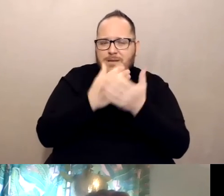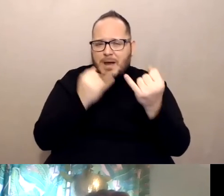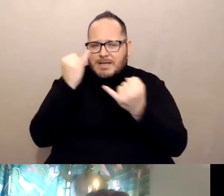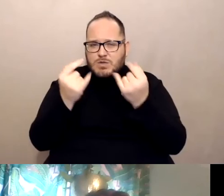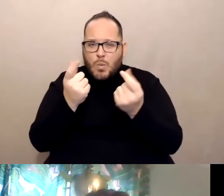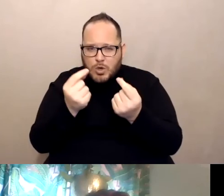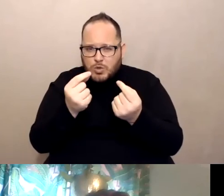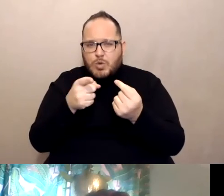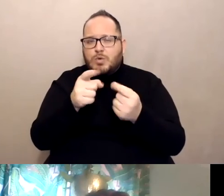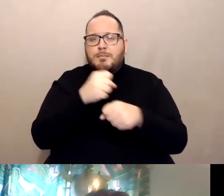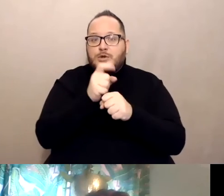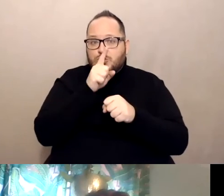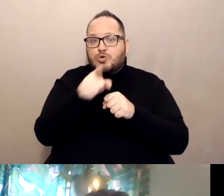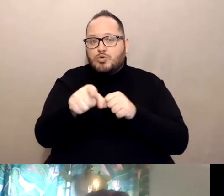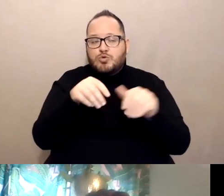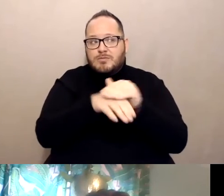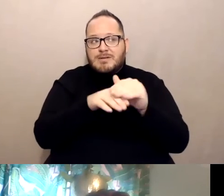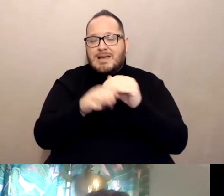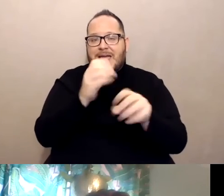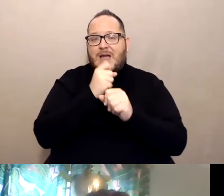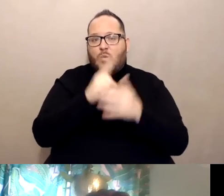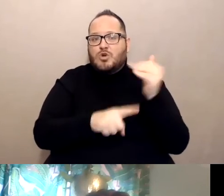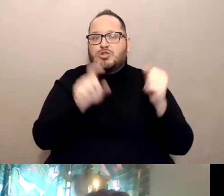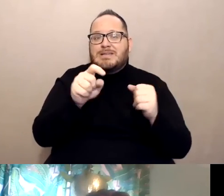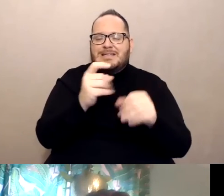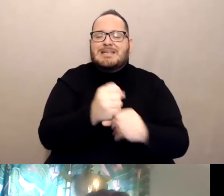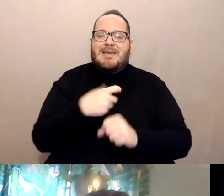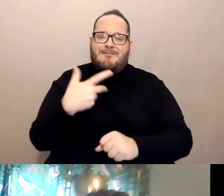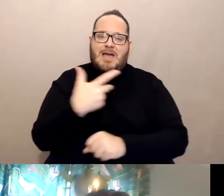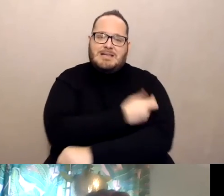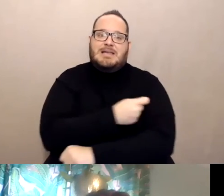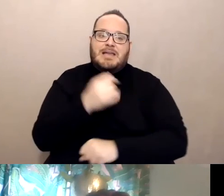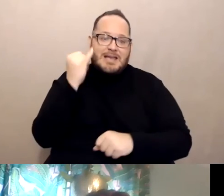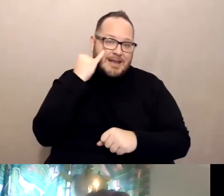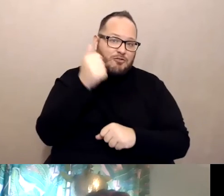that you get what you need to be vaccinated. If you are a family,